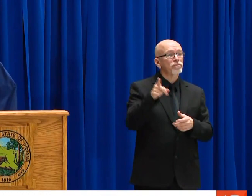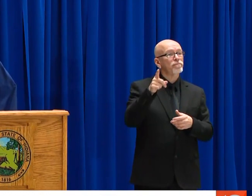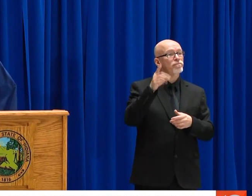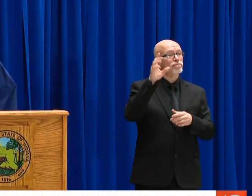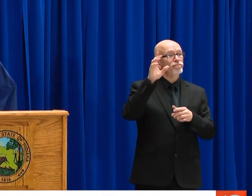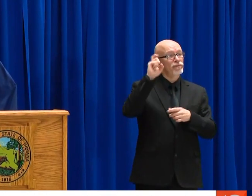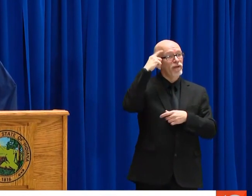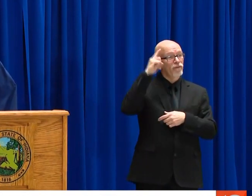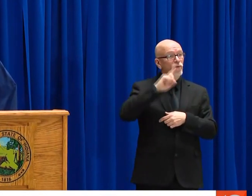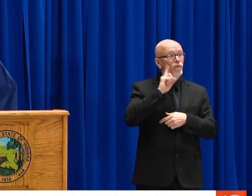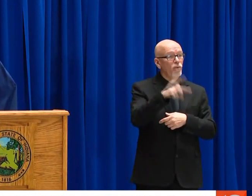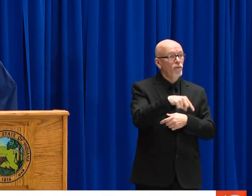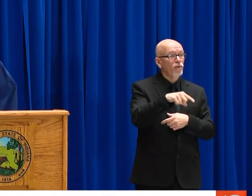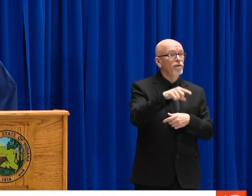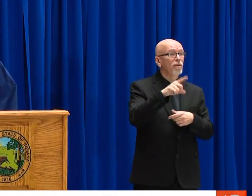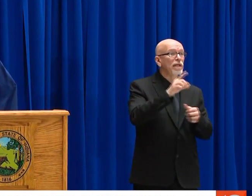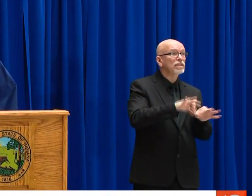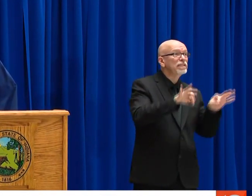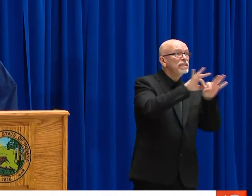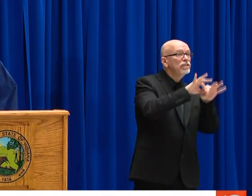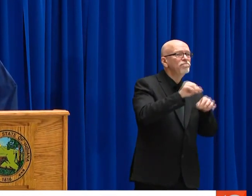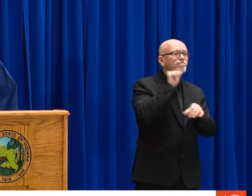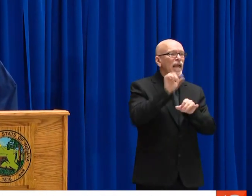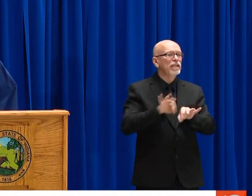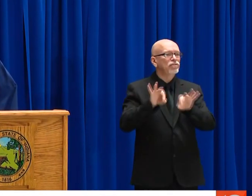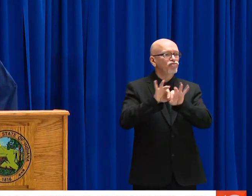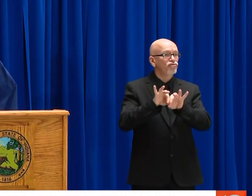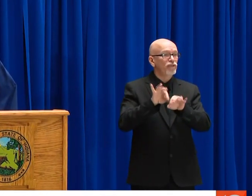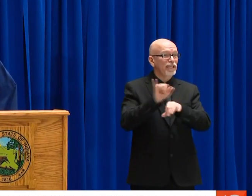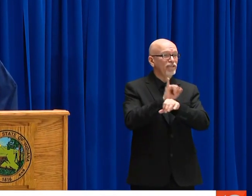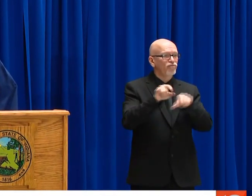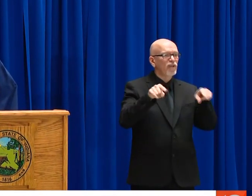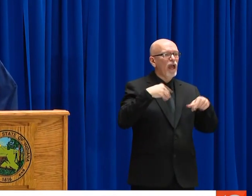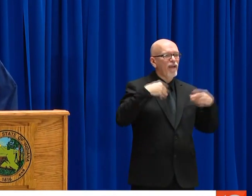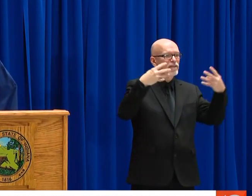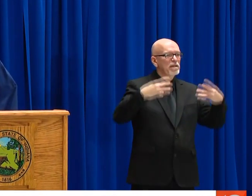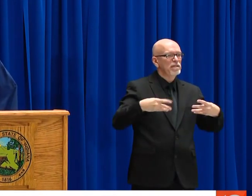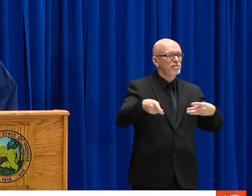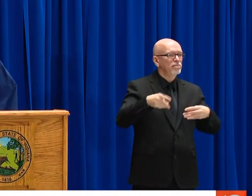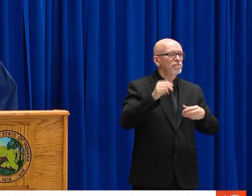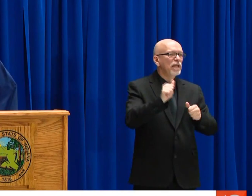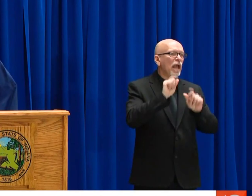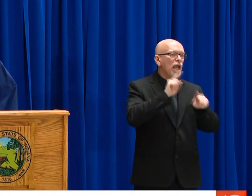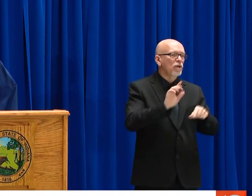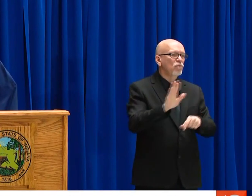CAN HELP THE PUBLIC NAVIGATE THESE QUESTIONS ONLINE. THE EXECUTIVE ORDER IN